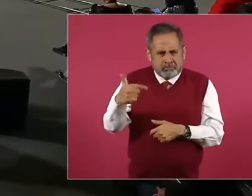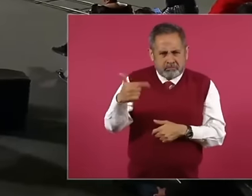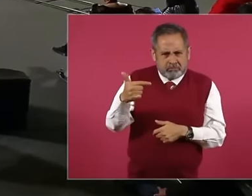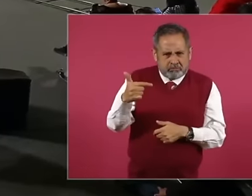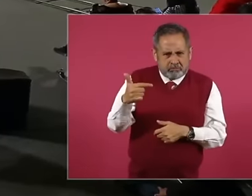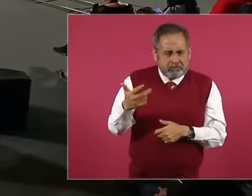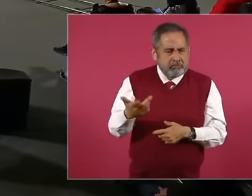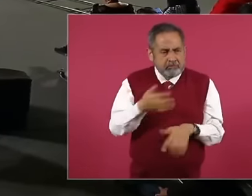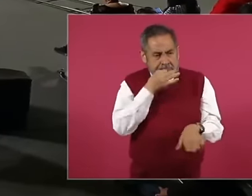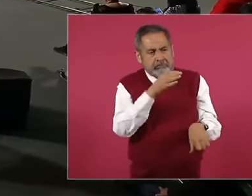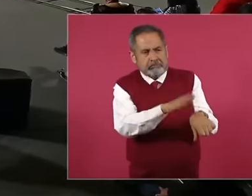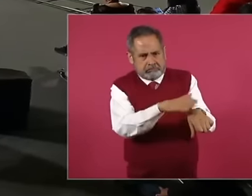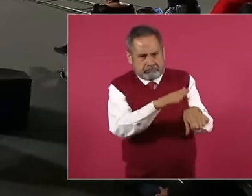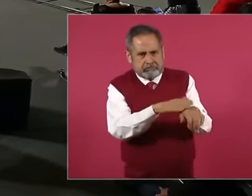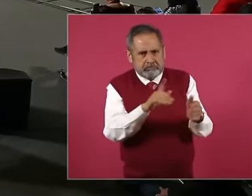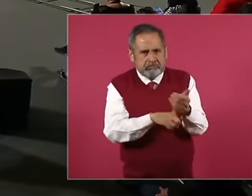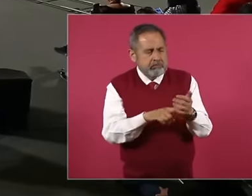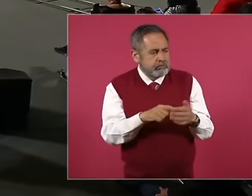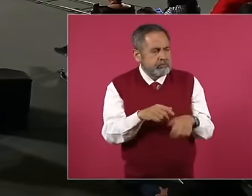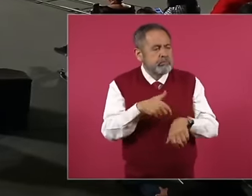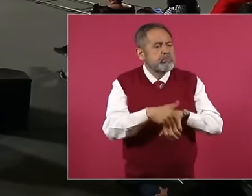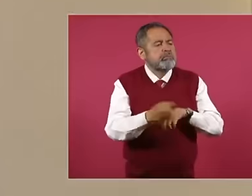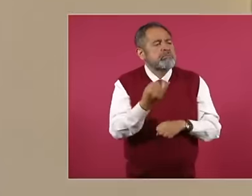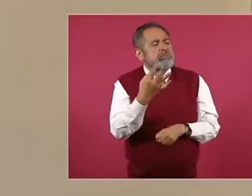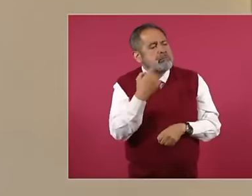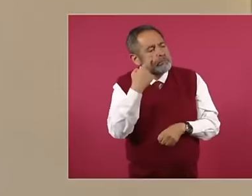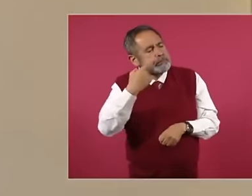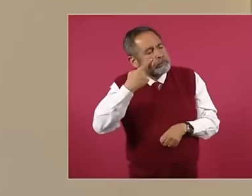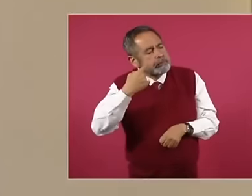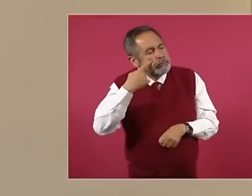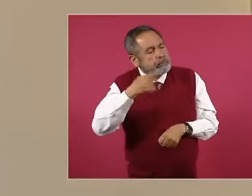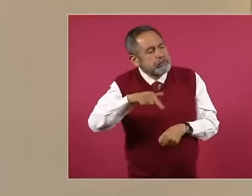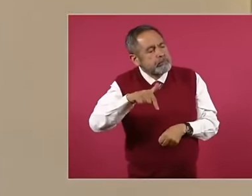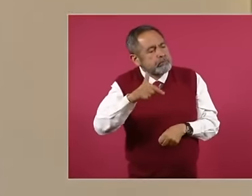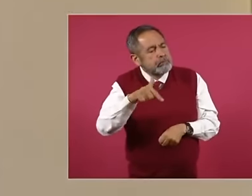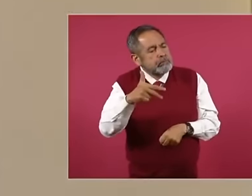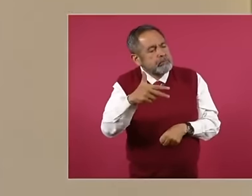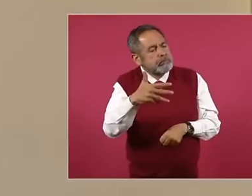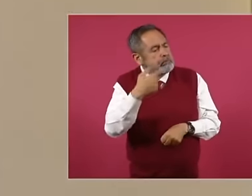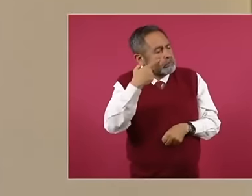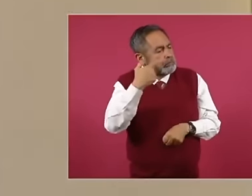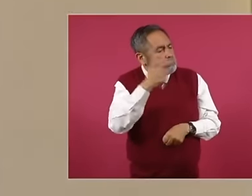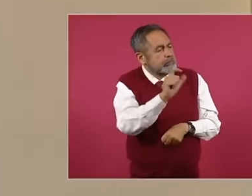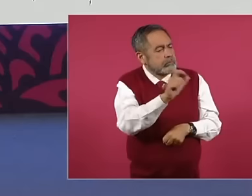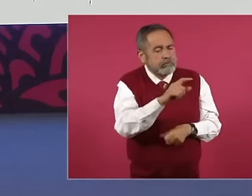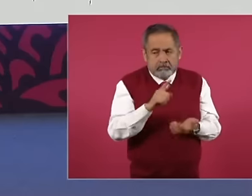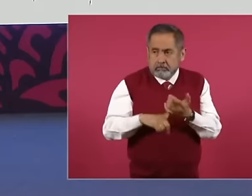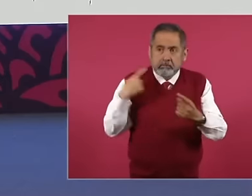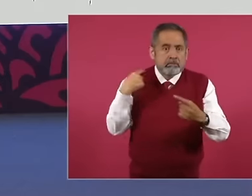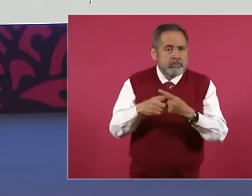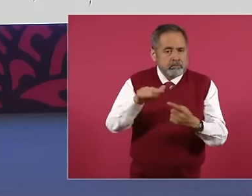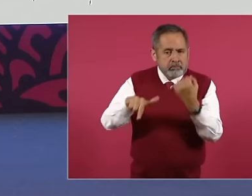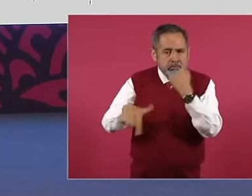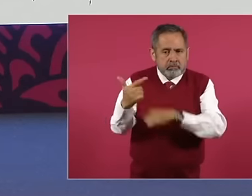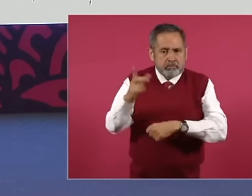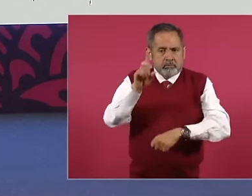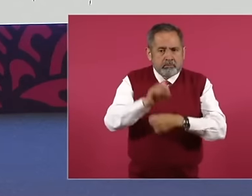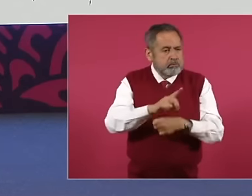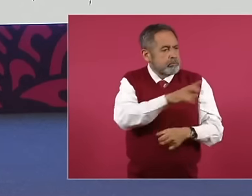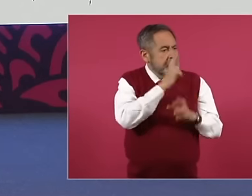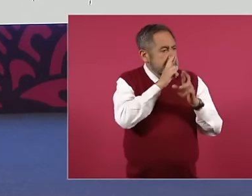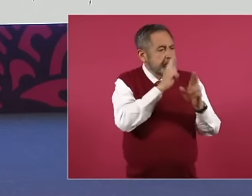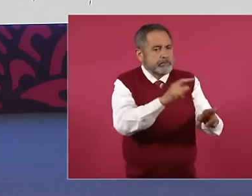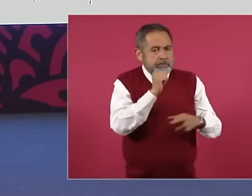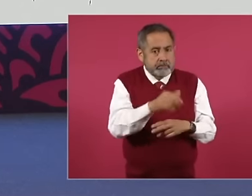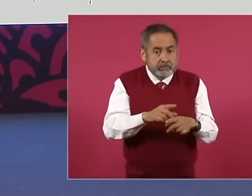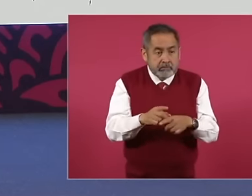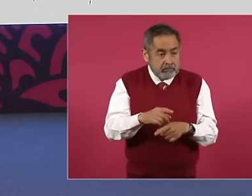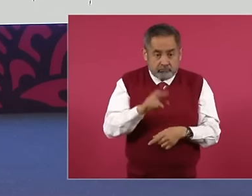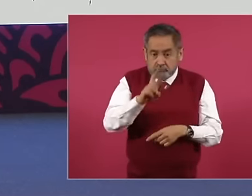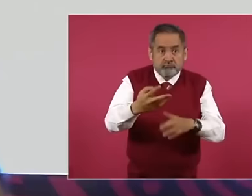we are going to be counting the days this 12 days and it arrived before they went